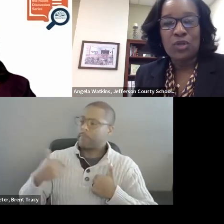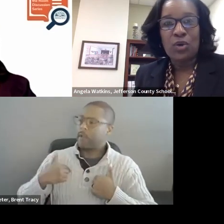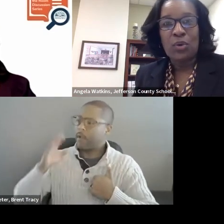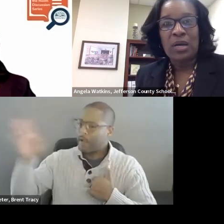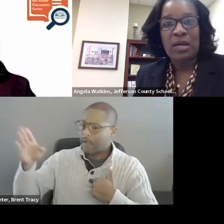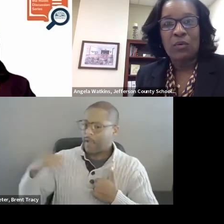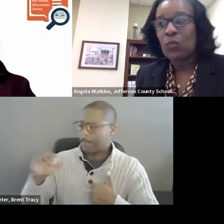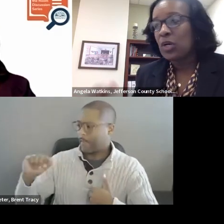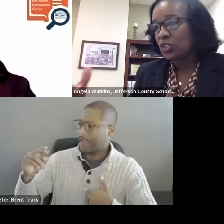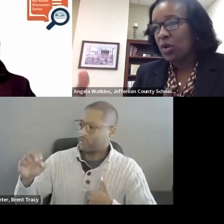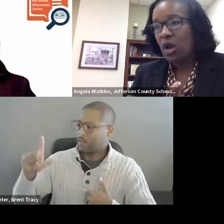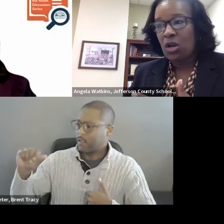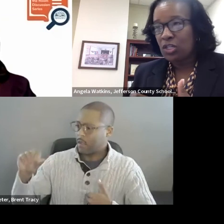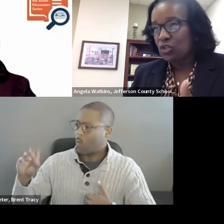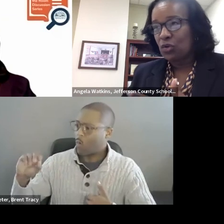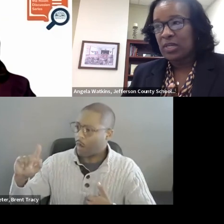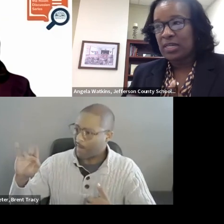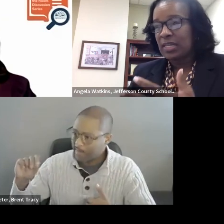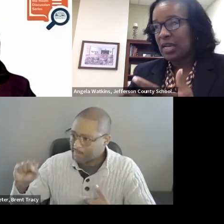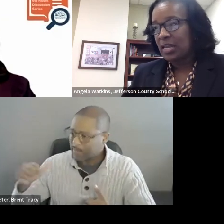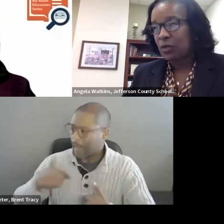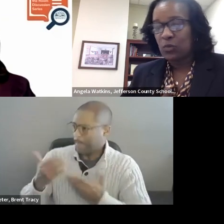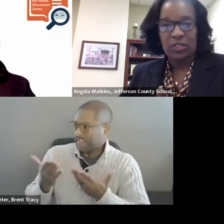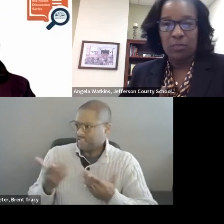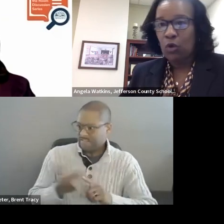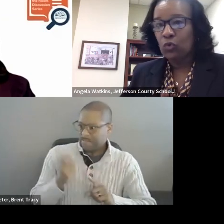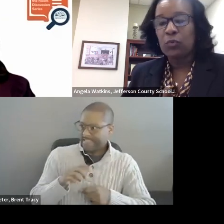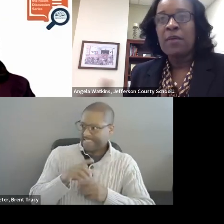Or, "What is going on? Can I help with Small Group?"